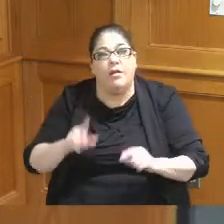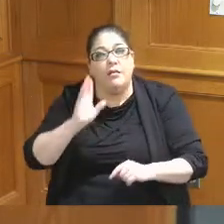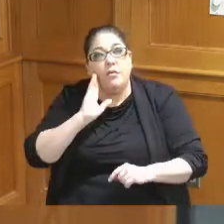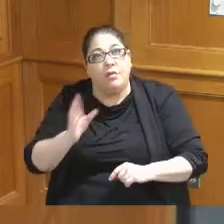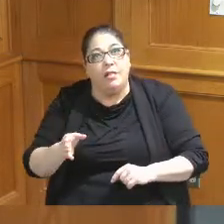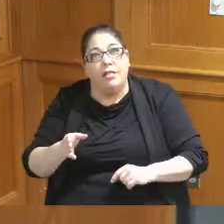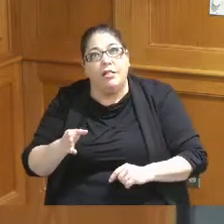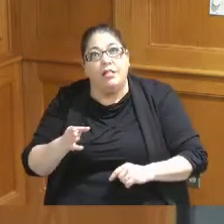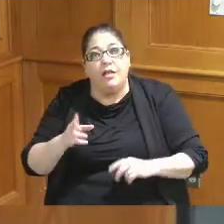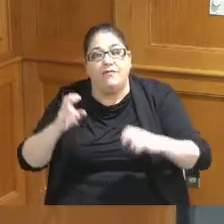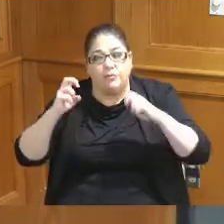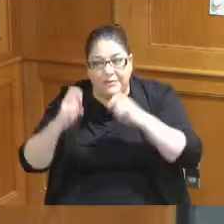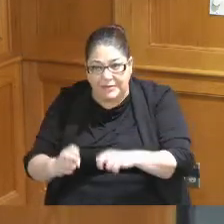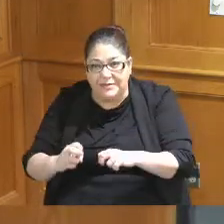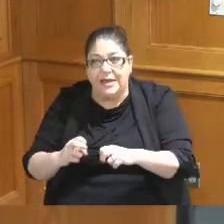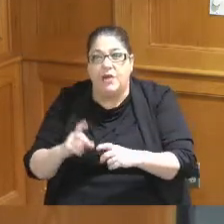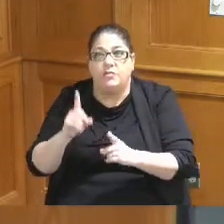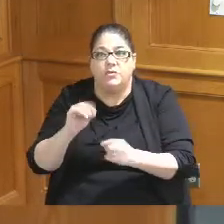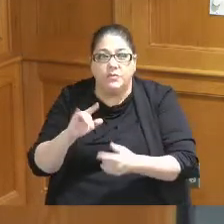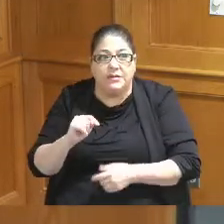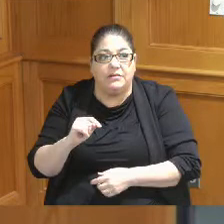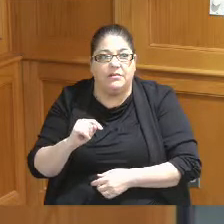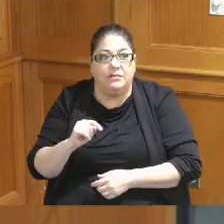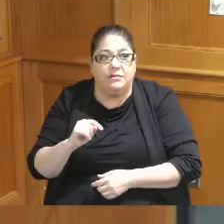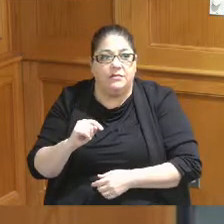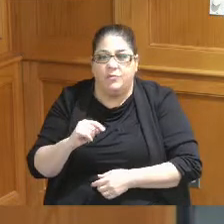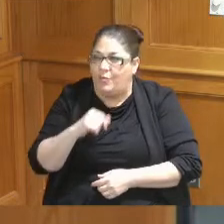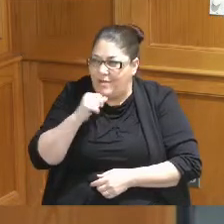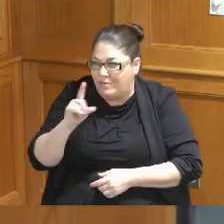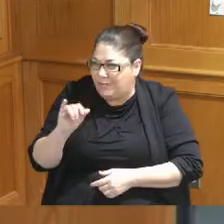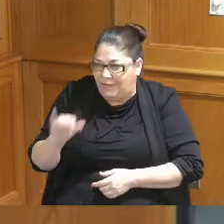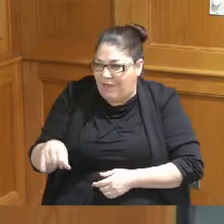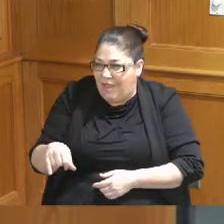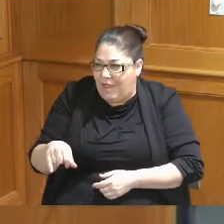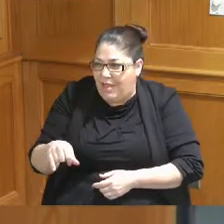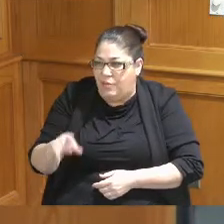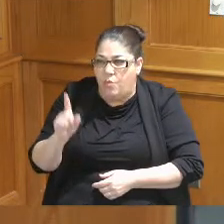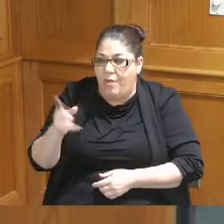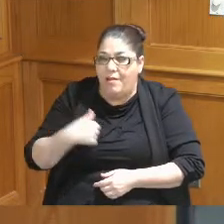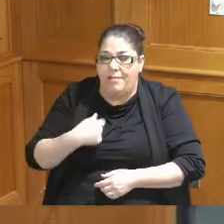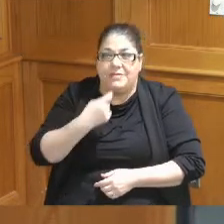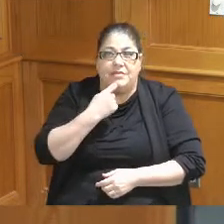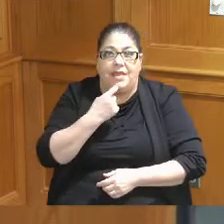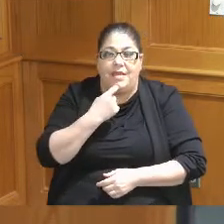to sit down and do it and that's not what we're doing I think where I'm coming from is if someone